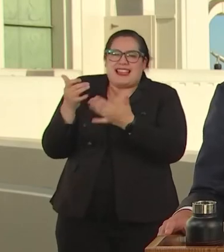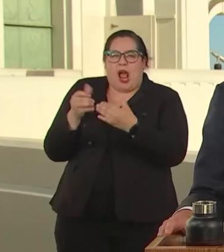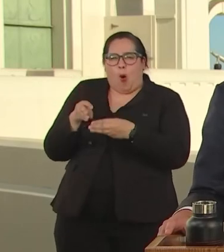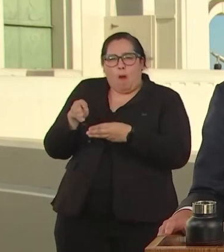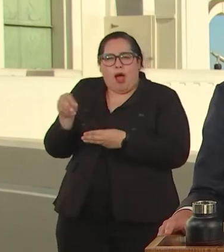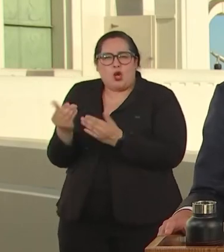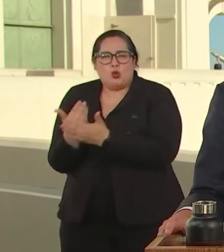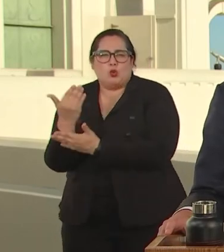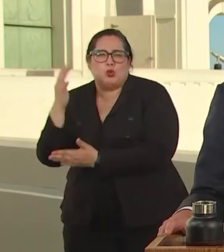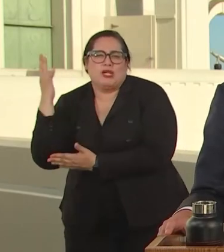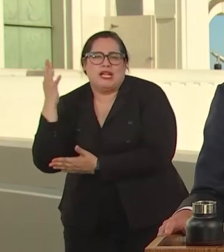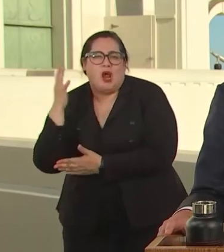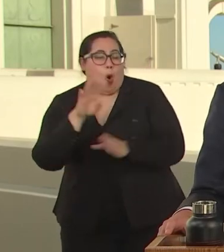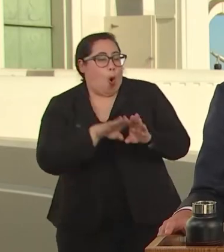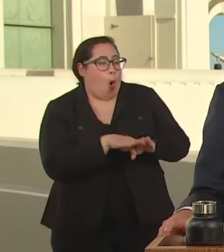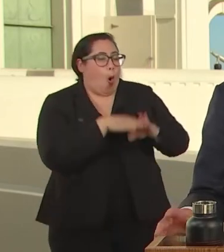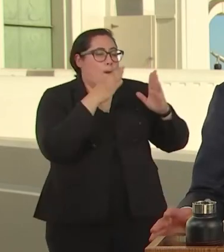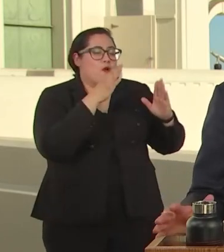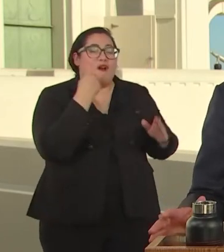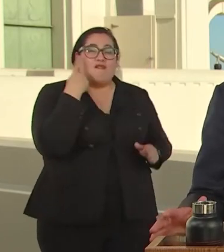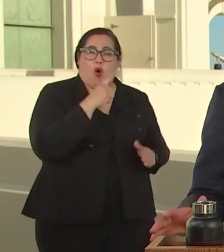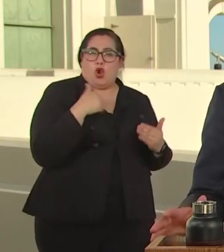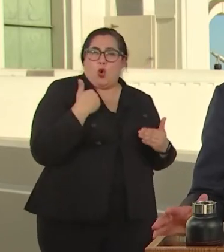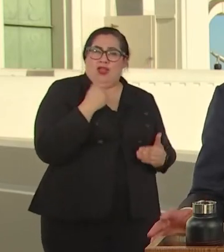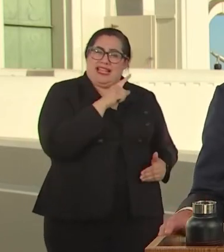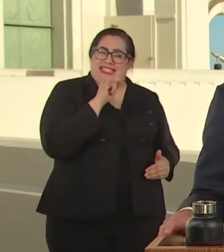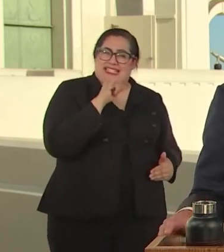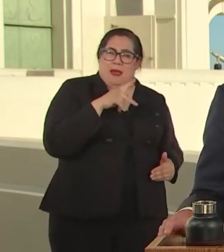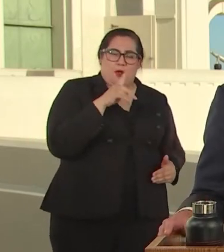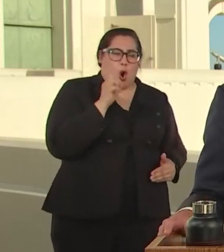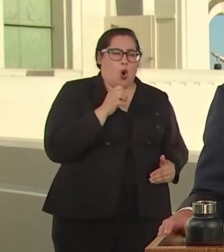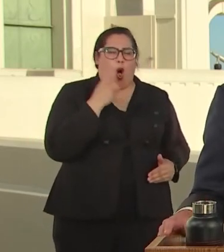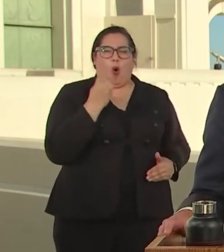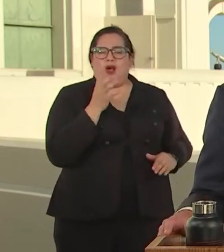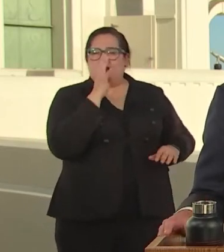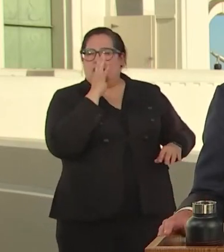AND ZIP CODES THAT TOO LONG